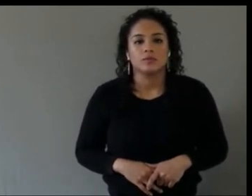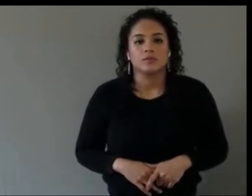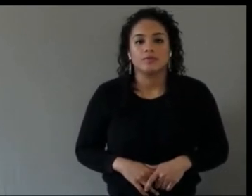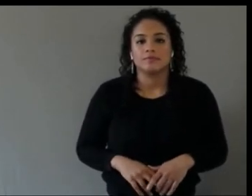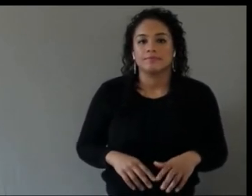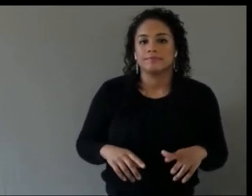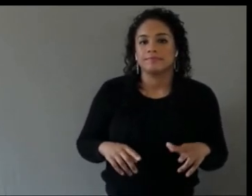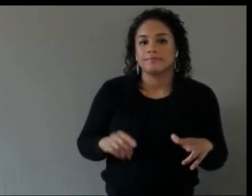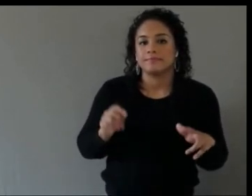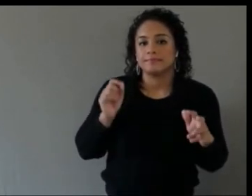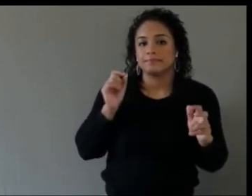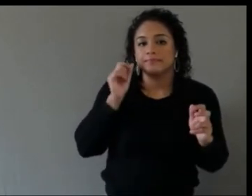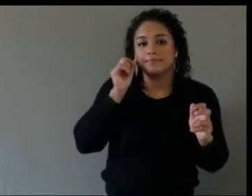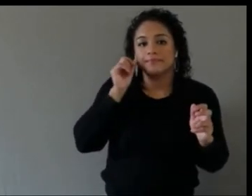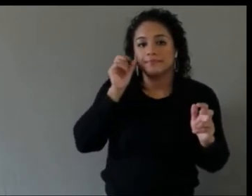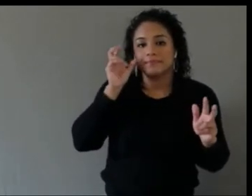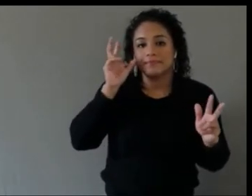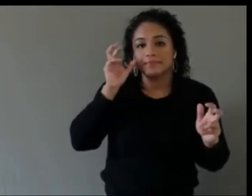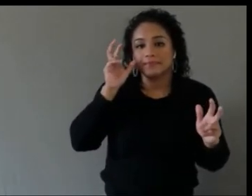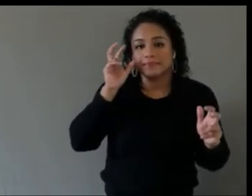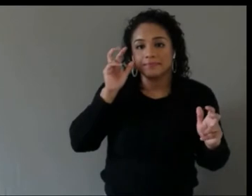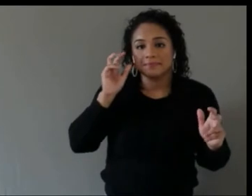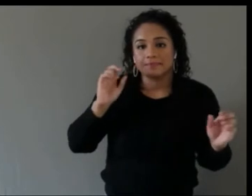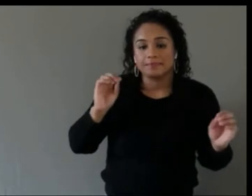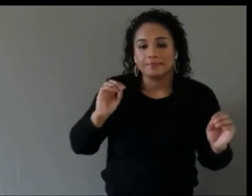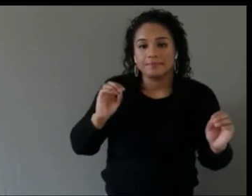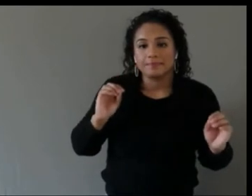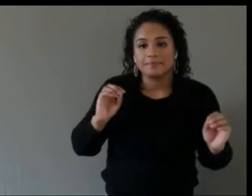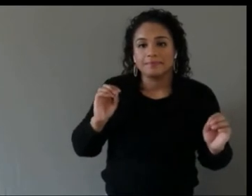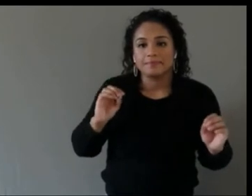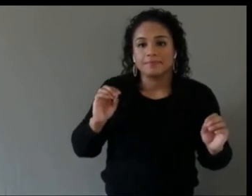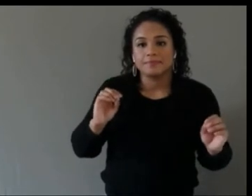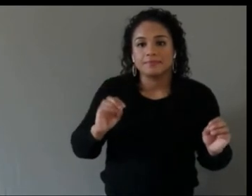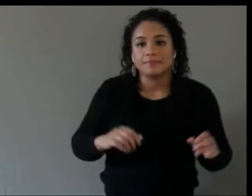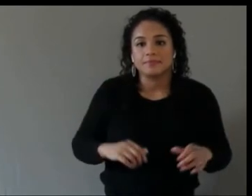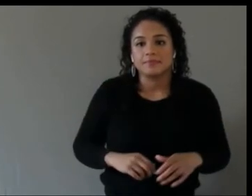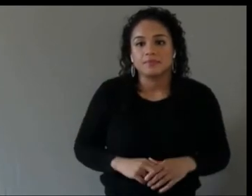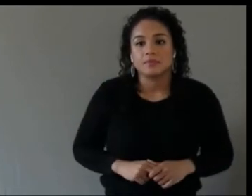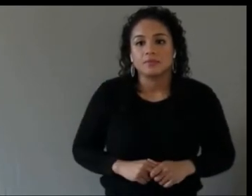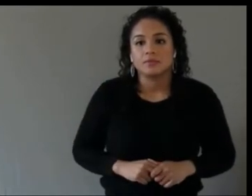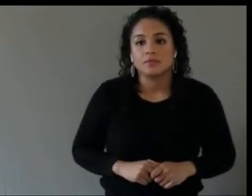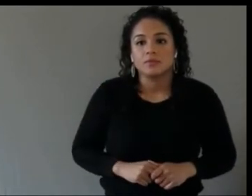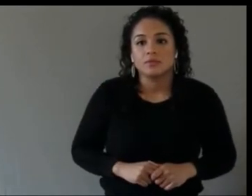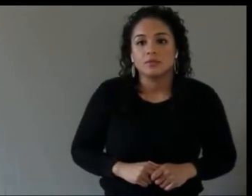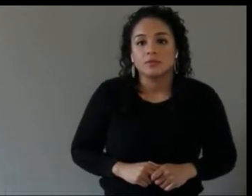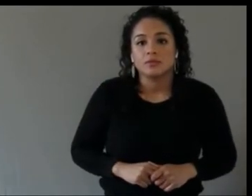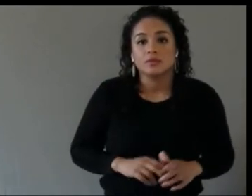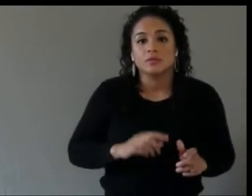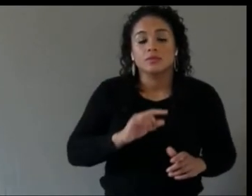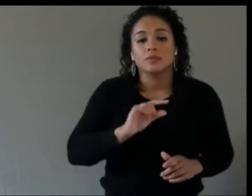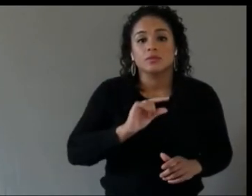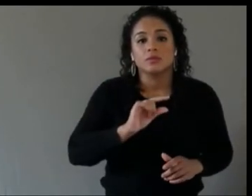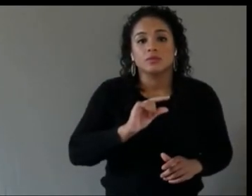So I’m going to send the next question to Molly, actually. This is from Jesse on slack.